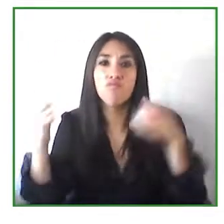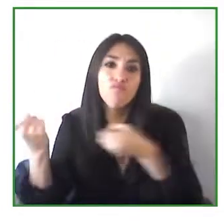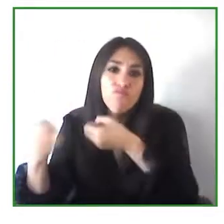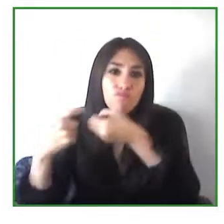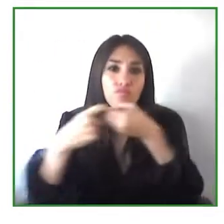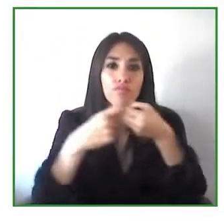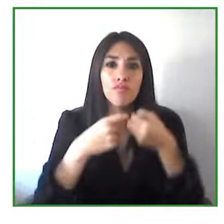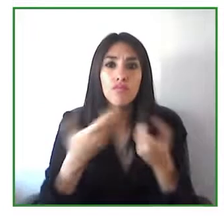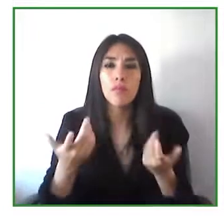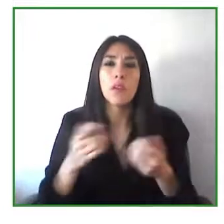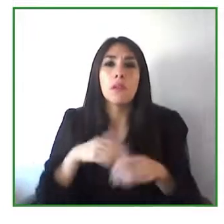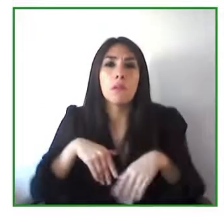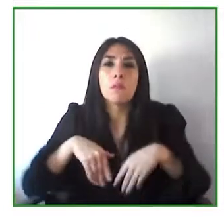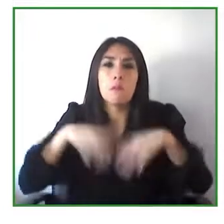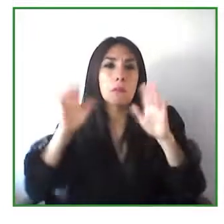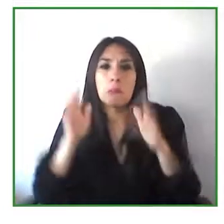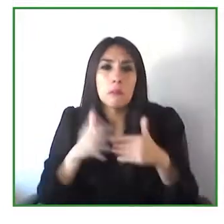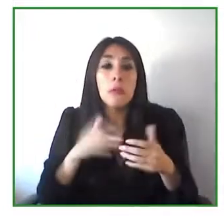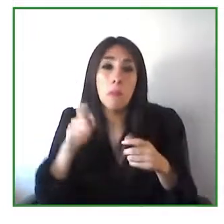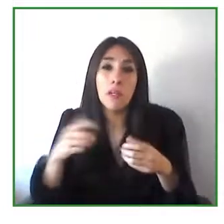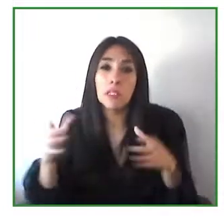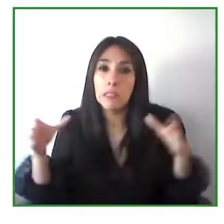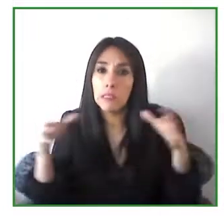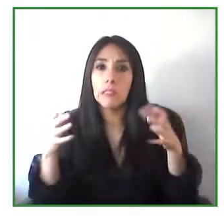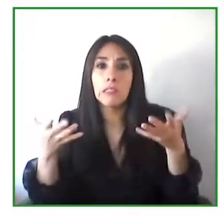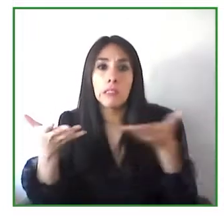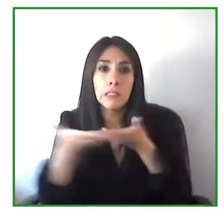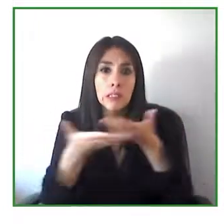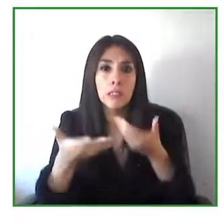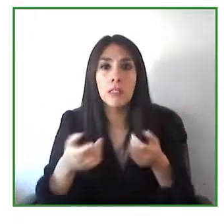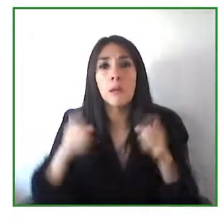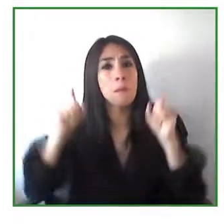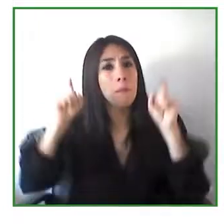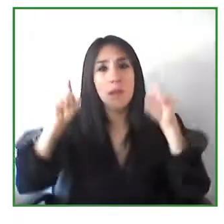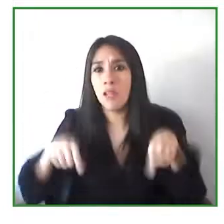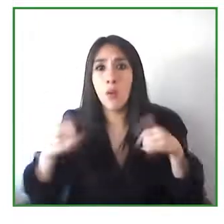of you know ambiguous interpretation it should be done but it's not done.